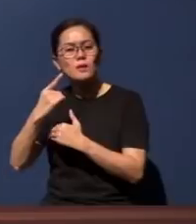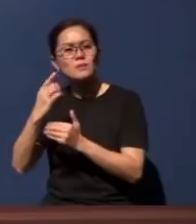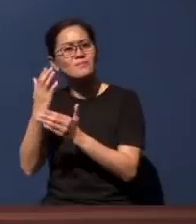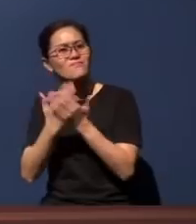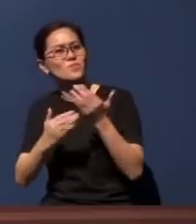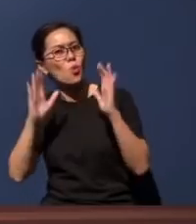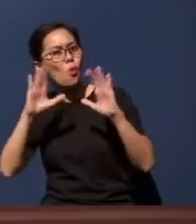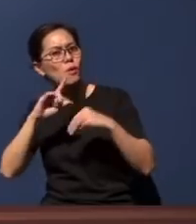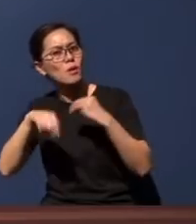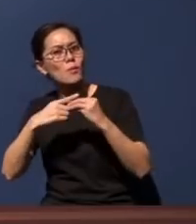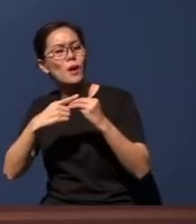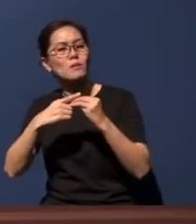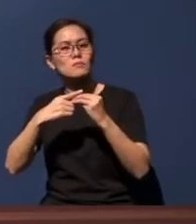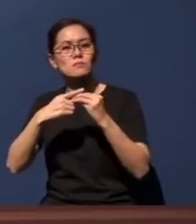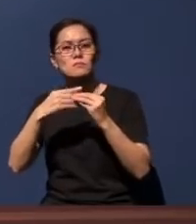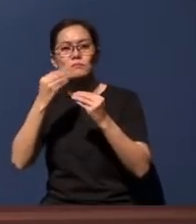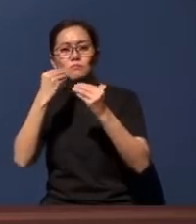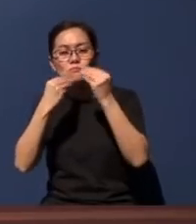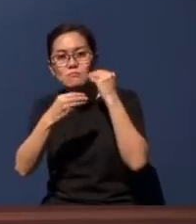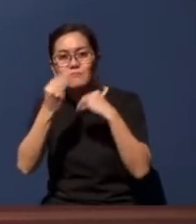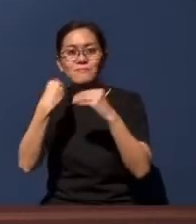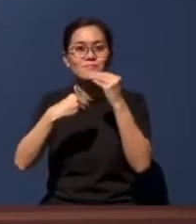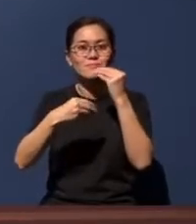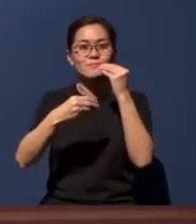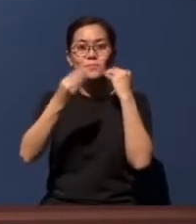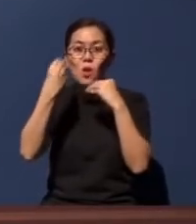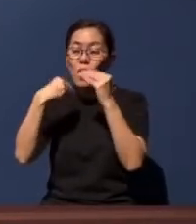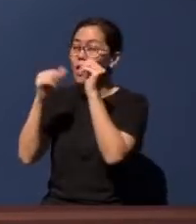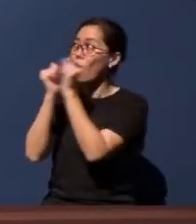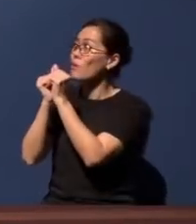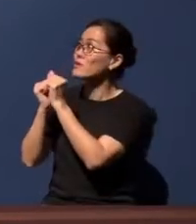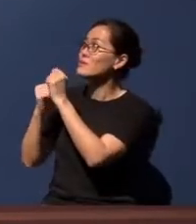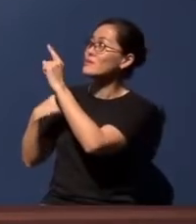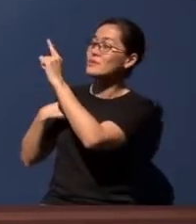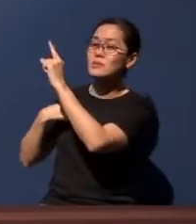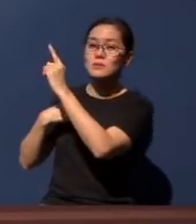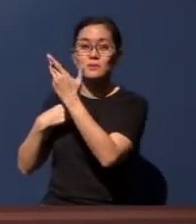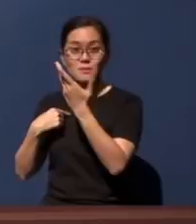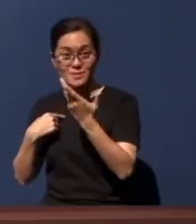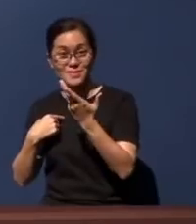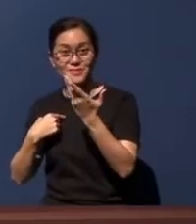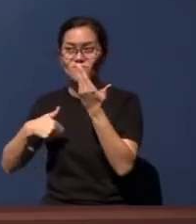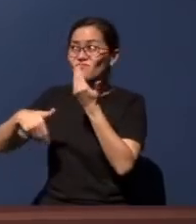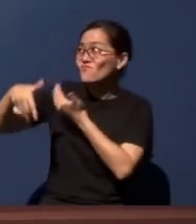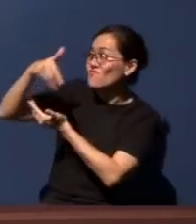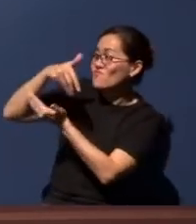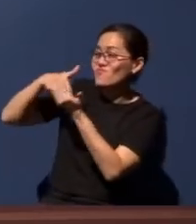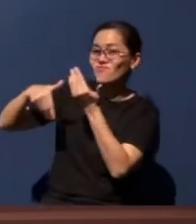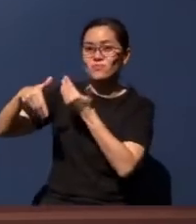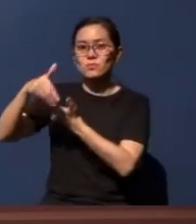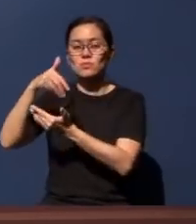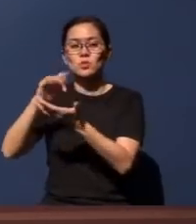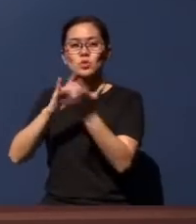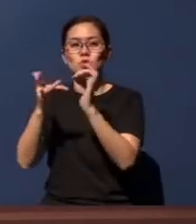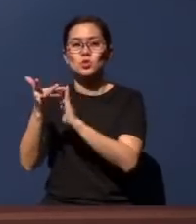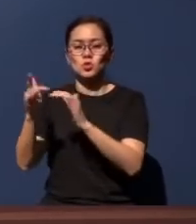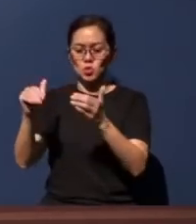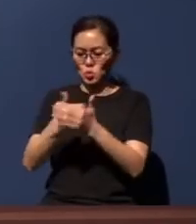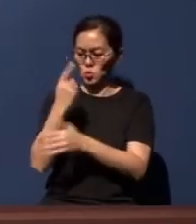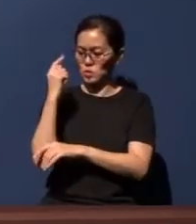about communing, and communing with Me through food.' When Jesus comes in the New Testament, we know He